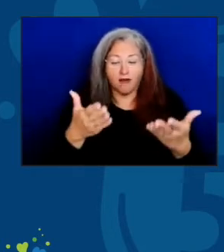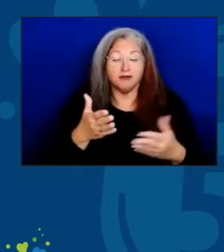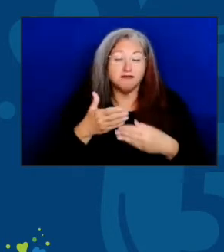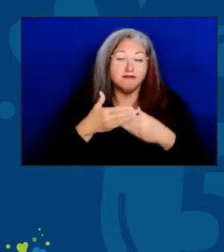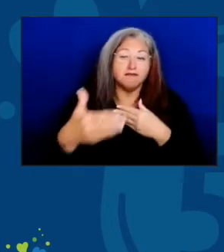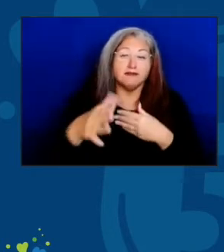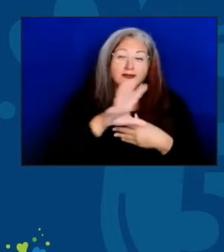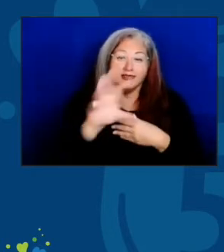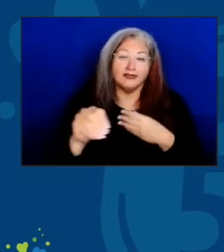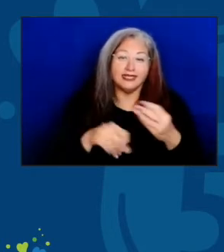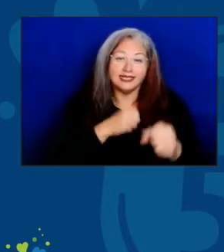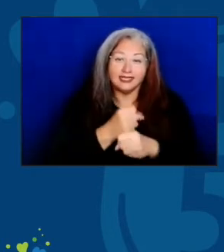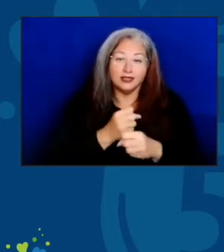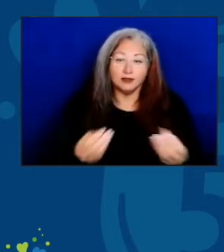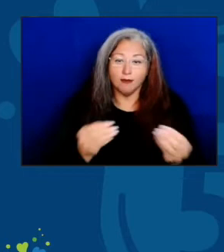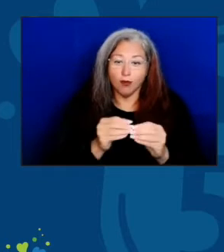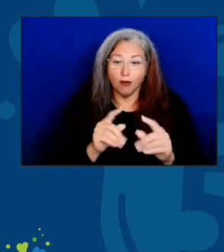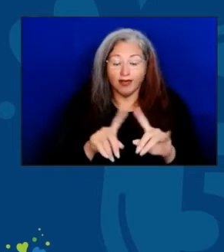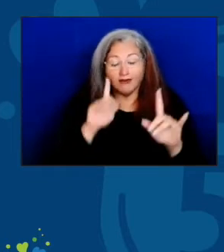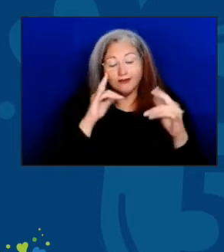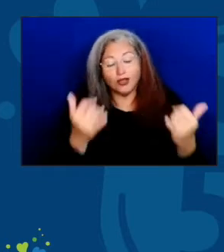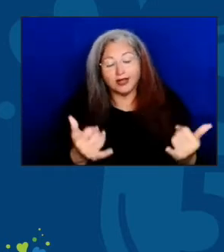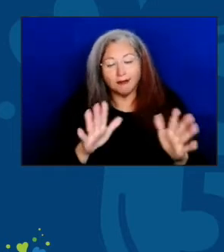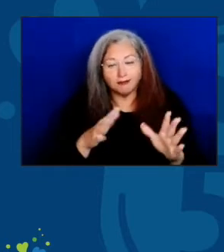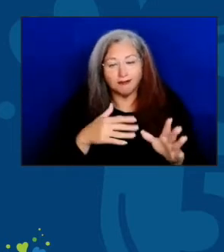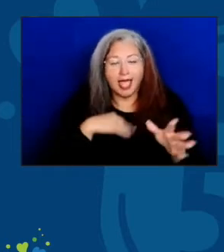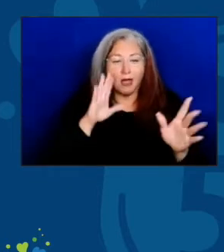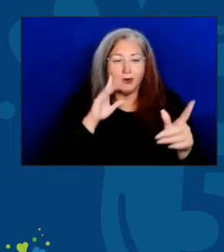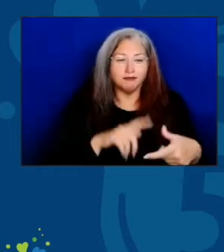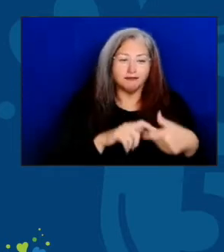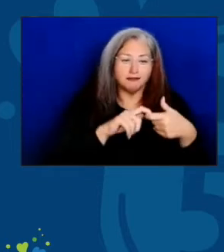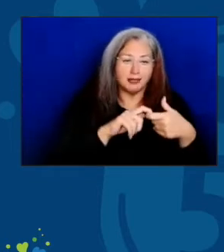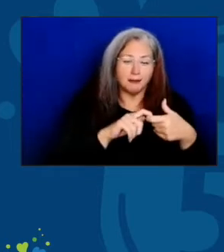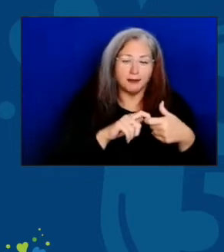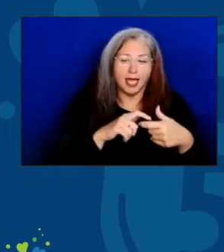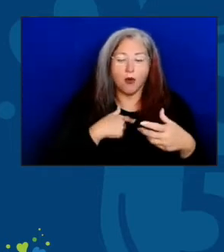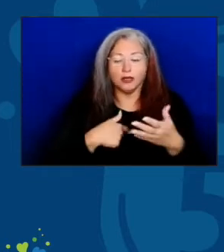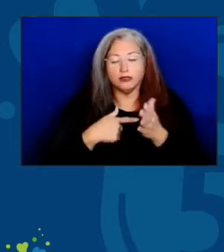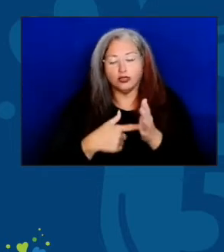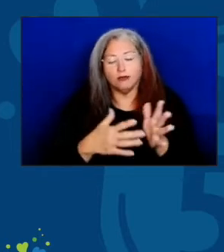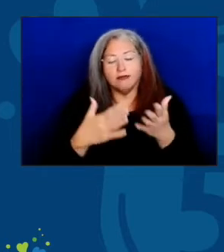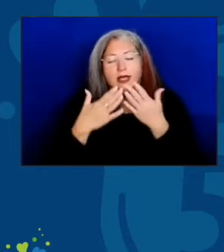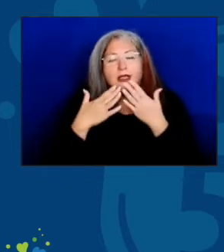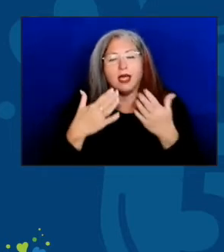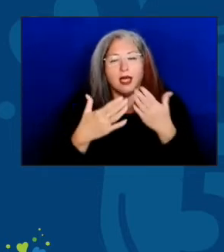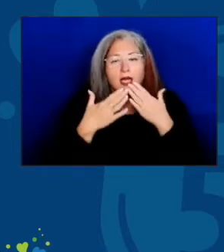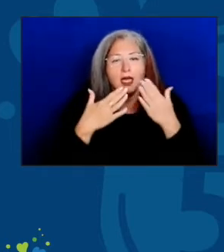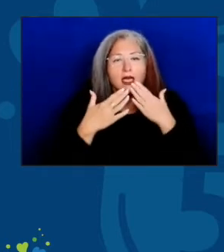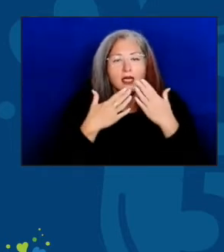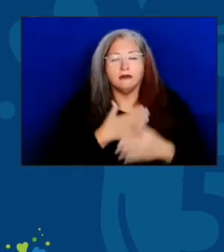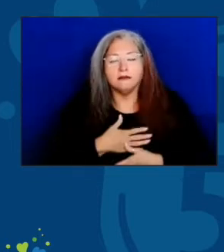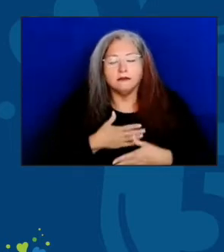But for now, let me end where I started expressing my thanks and gratitude to all of you.